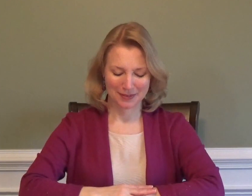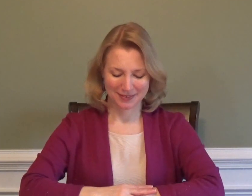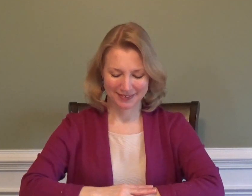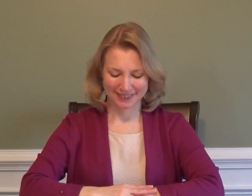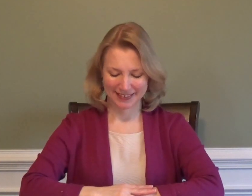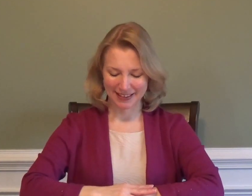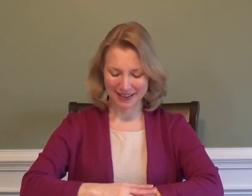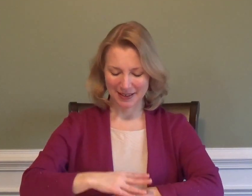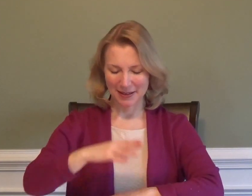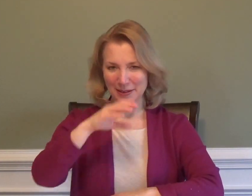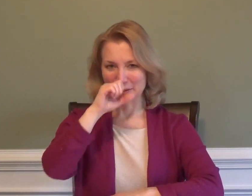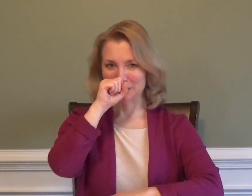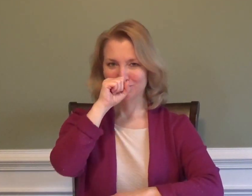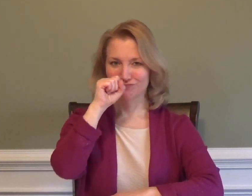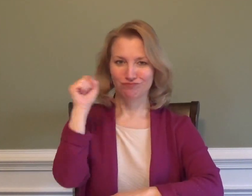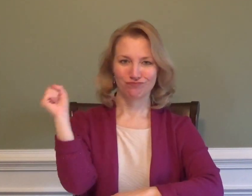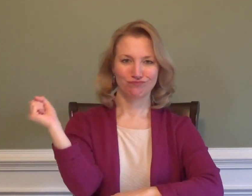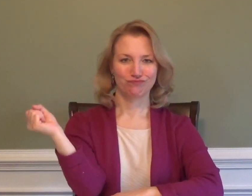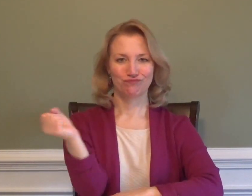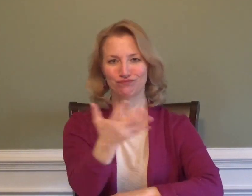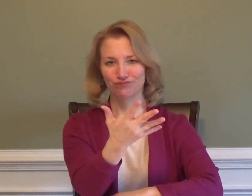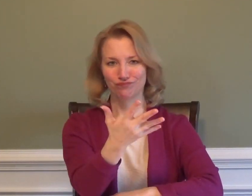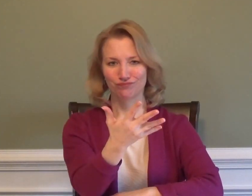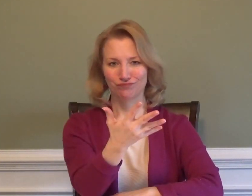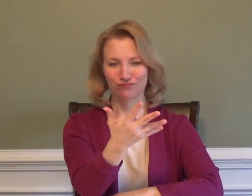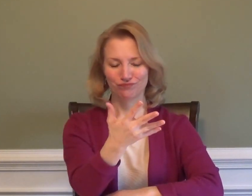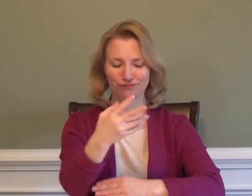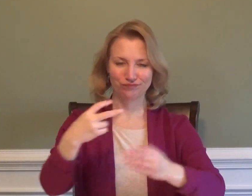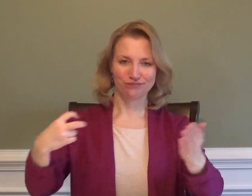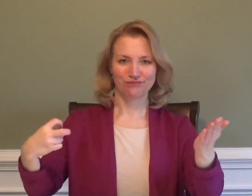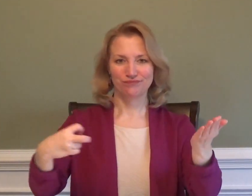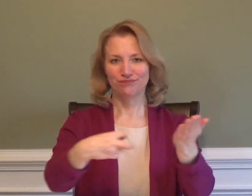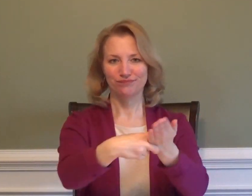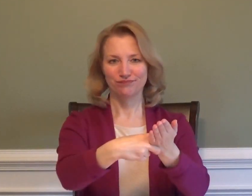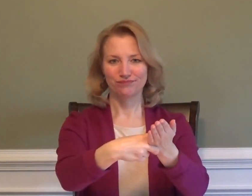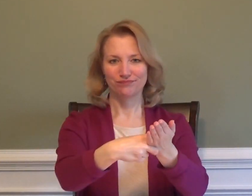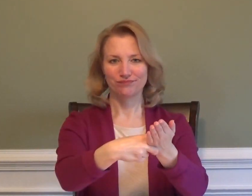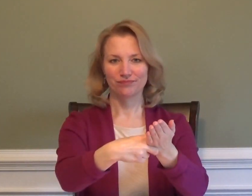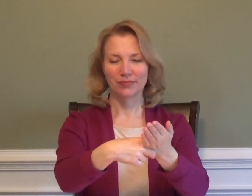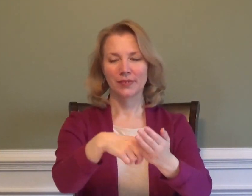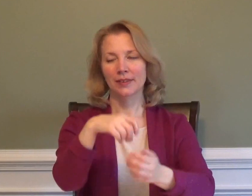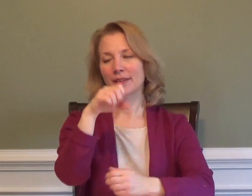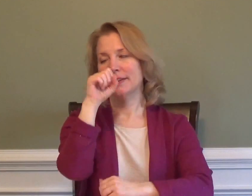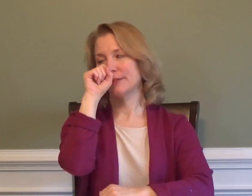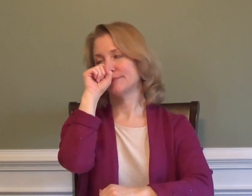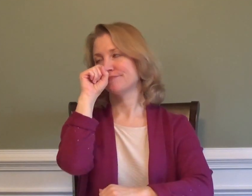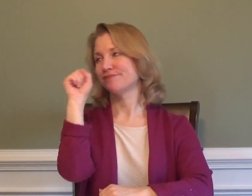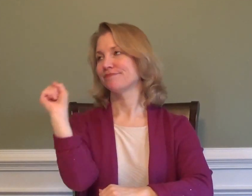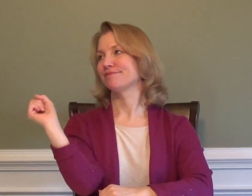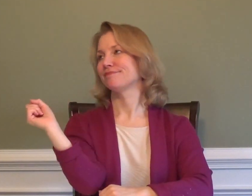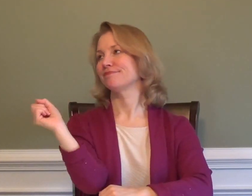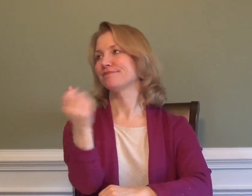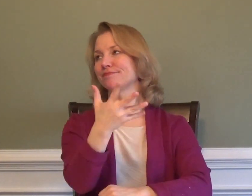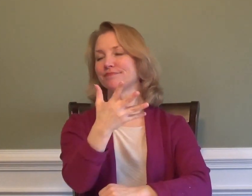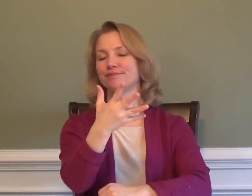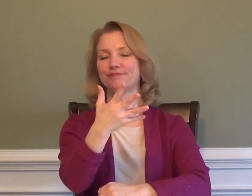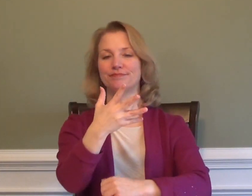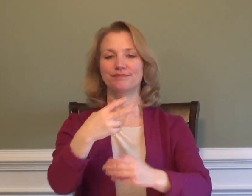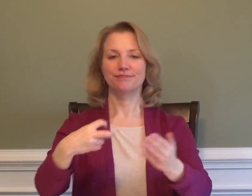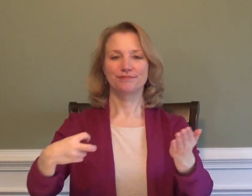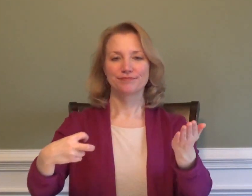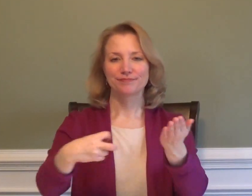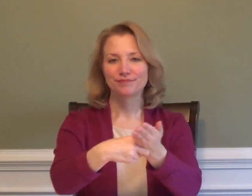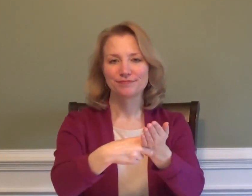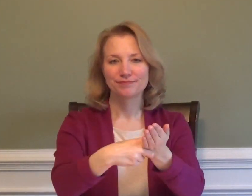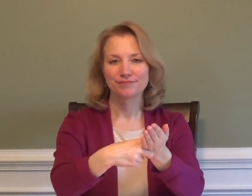NOSE-THROW/FLIP !TICKET! (heartlessly give a ticket)